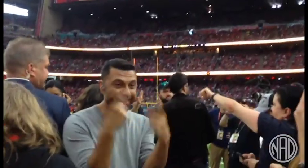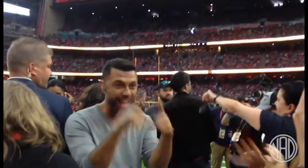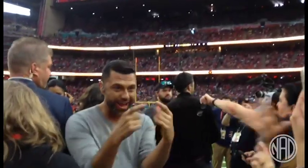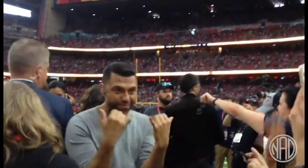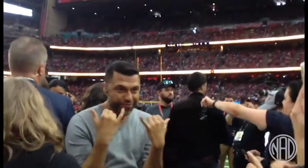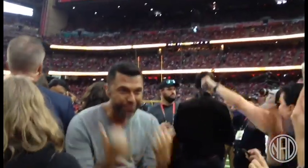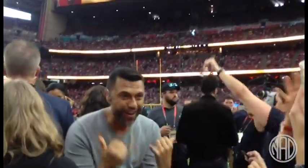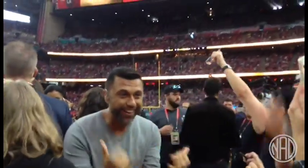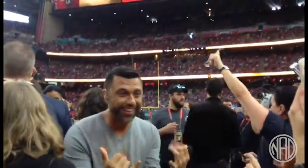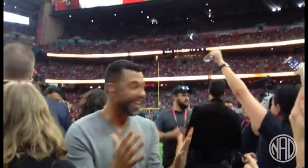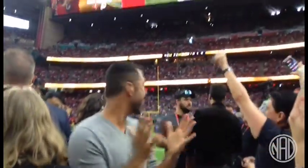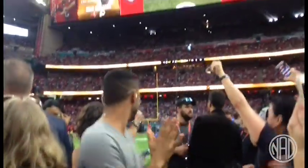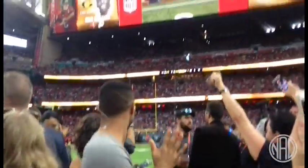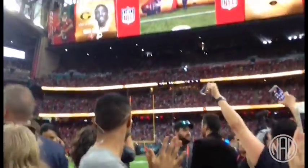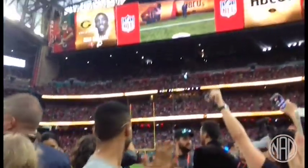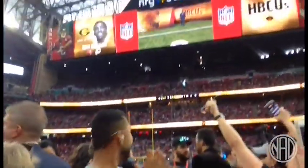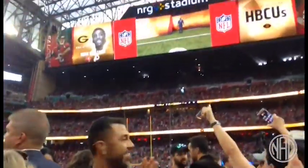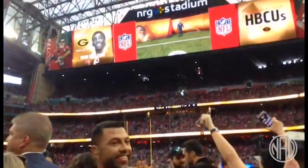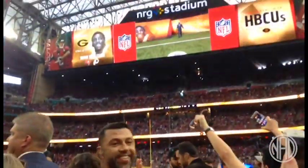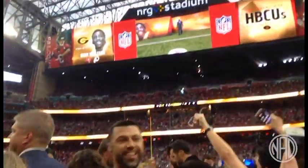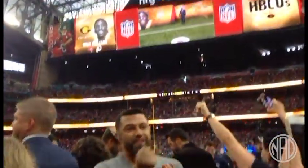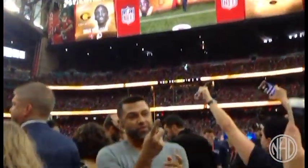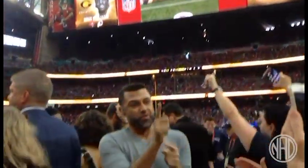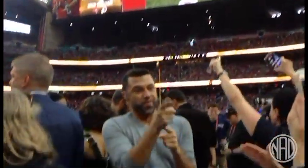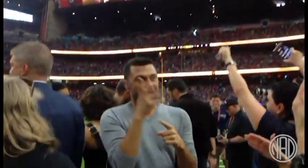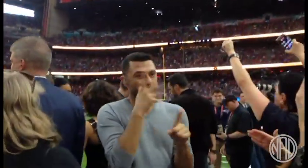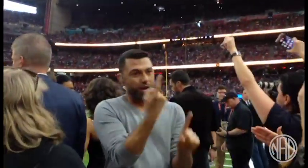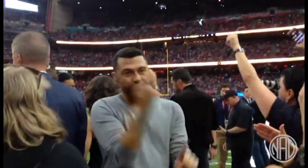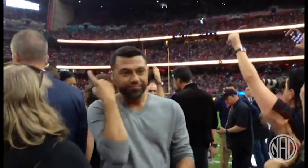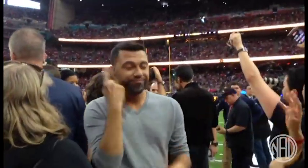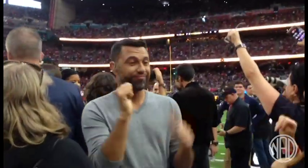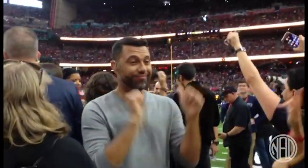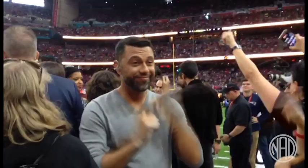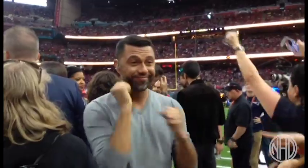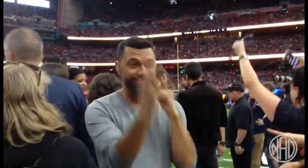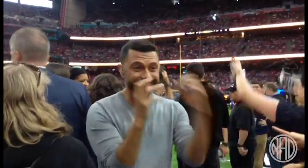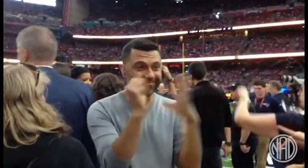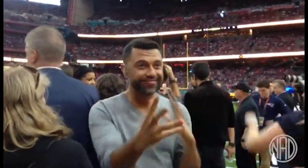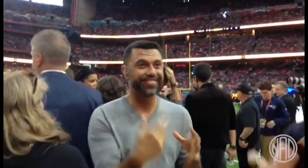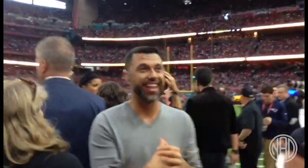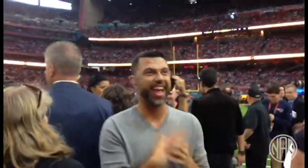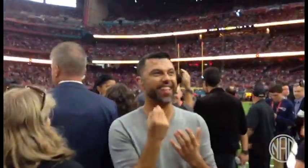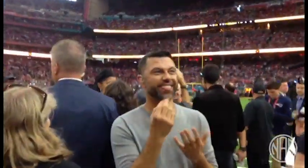This is actually happening right now. In a few moments, I'll be walking over there and perform both songs for everyone.